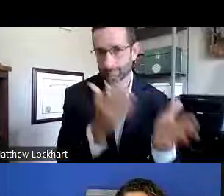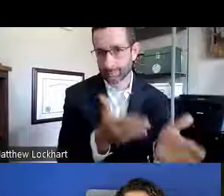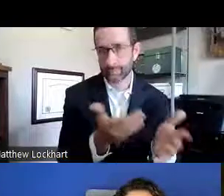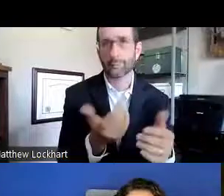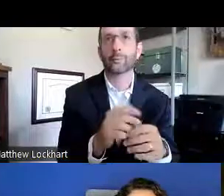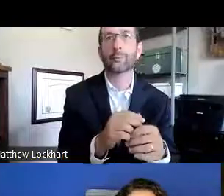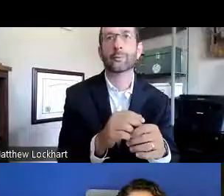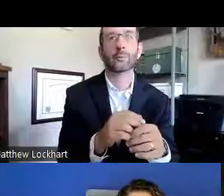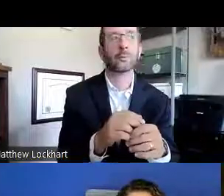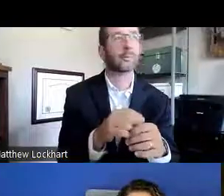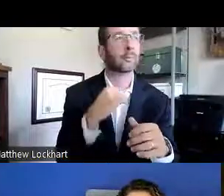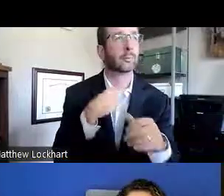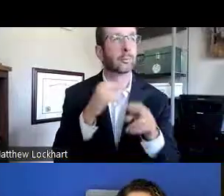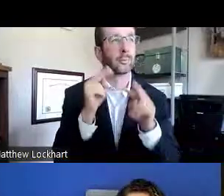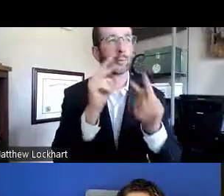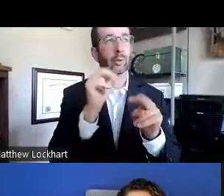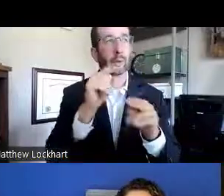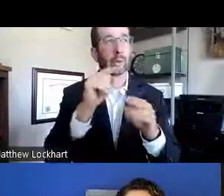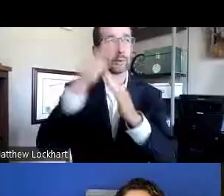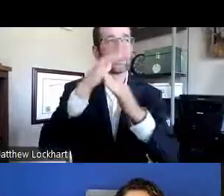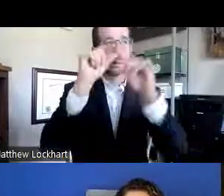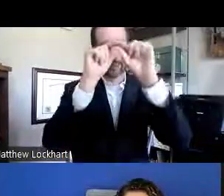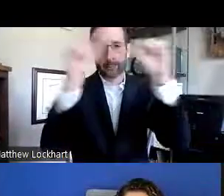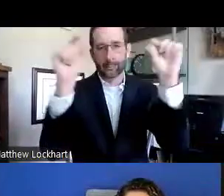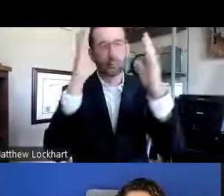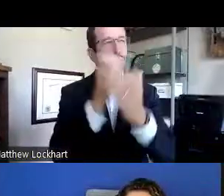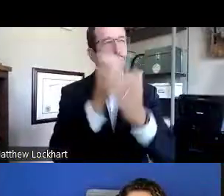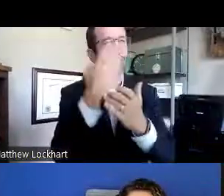We have a plethora of information located on the website.